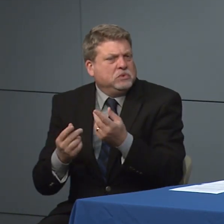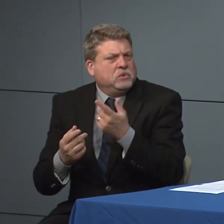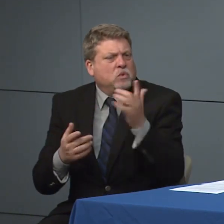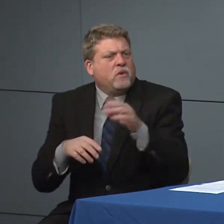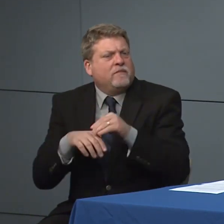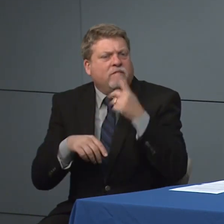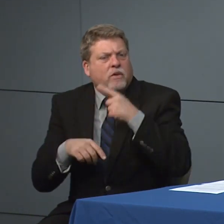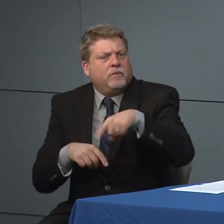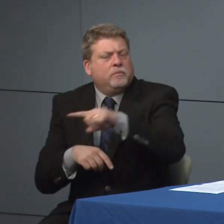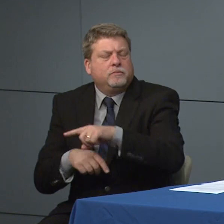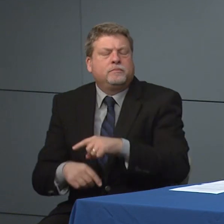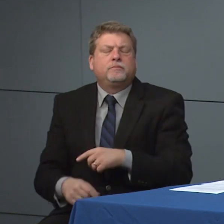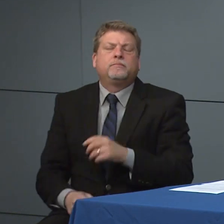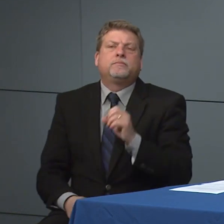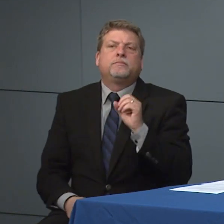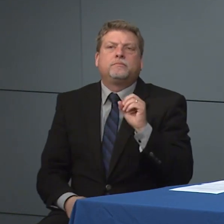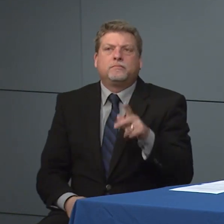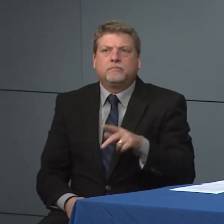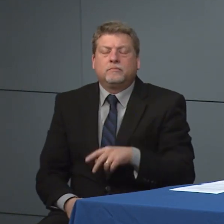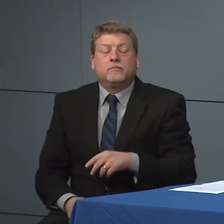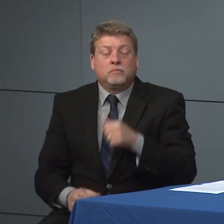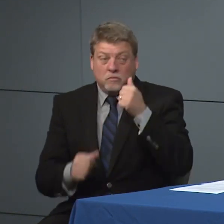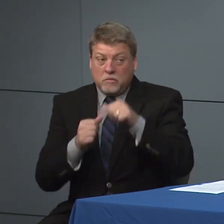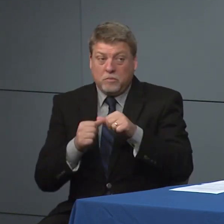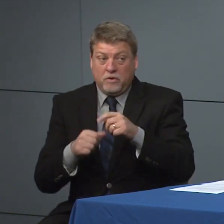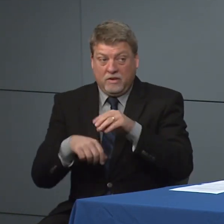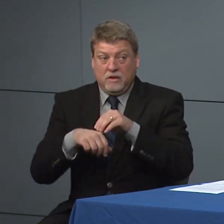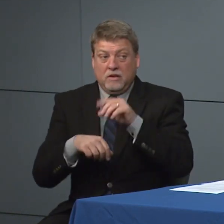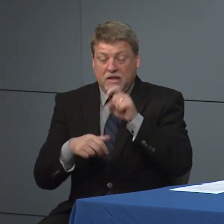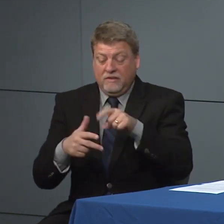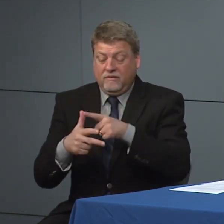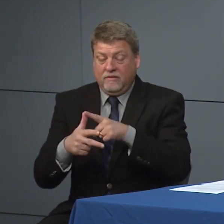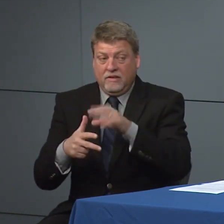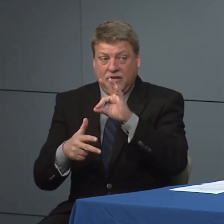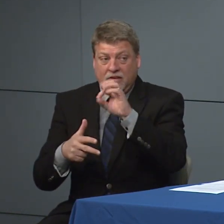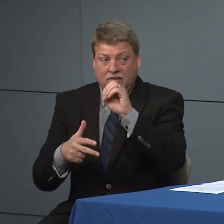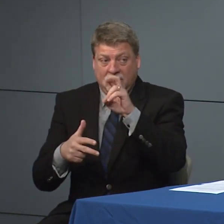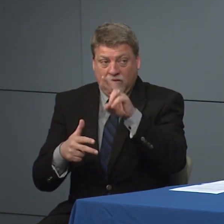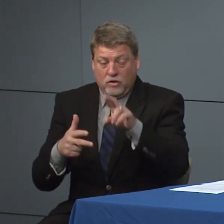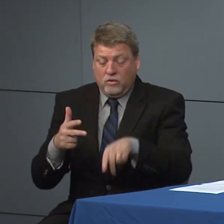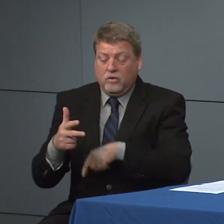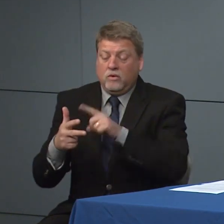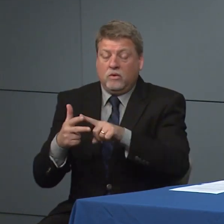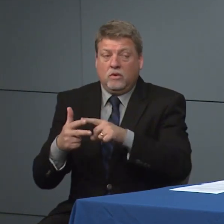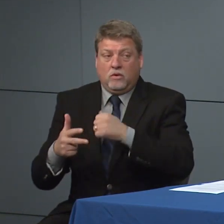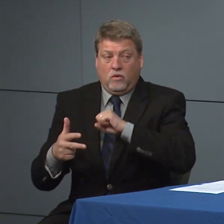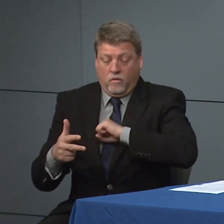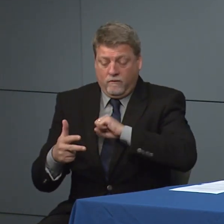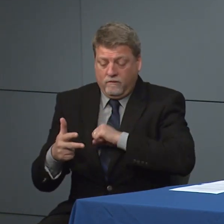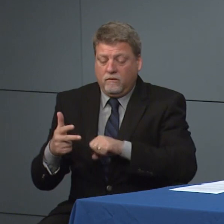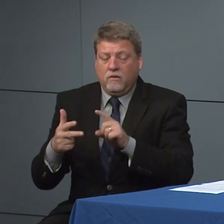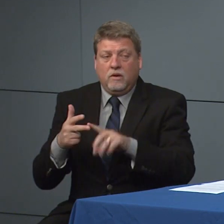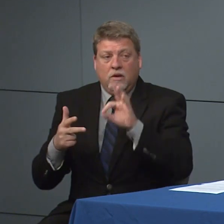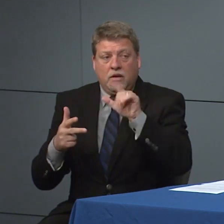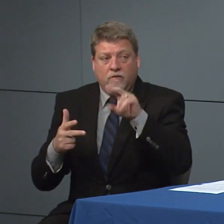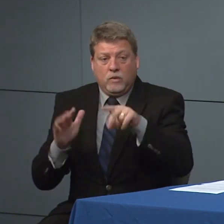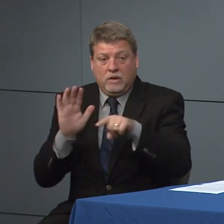people with symptoms right so fever lower story symptoms meeting cough, shortness of breath and flew negative people